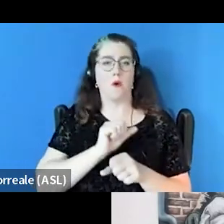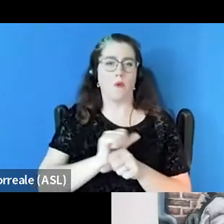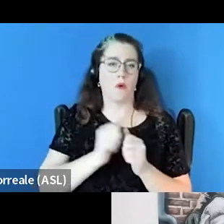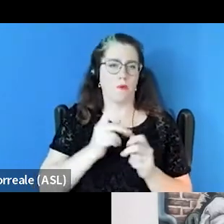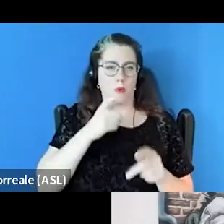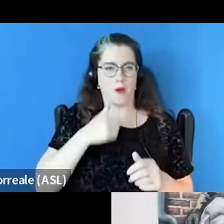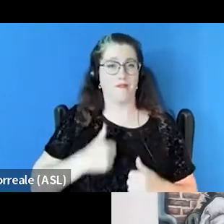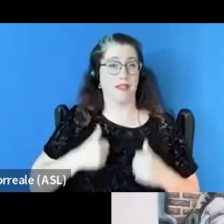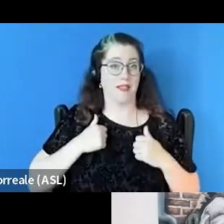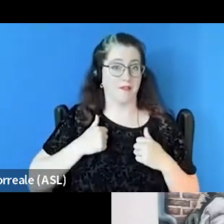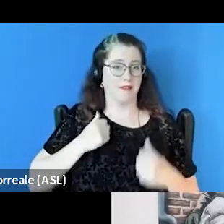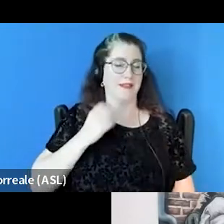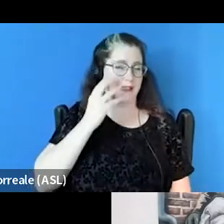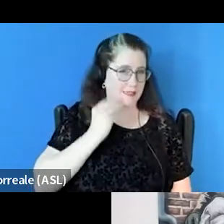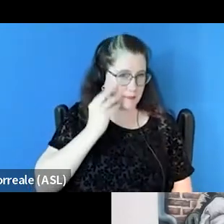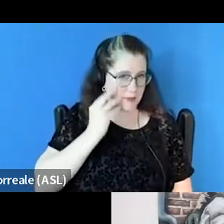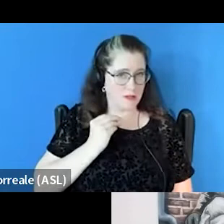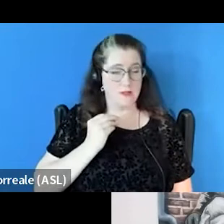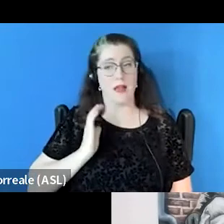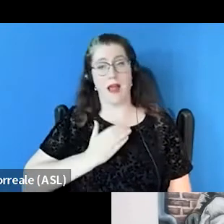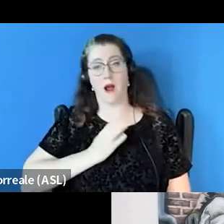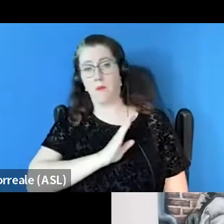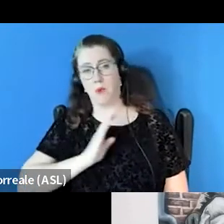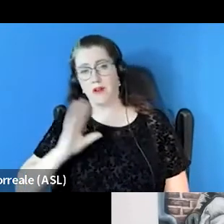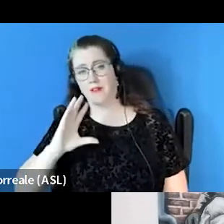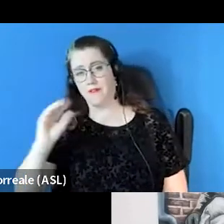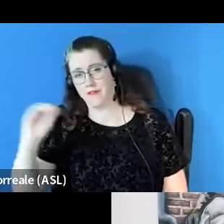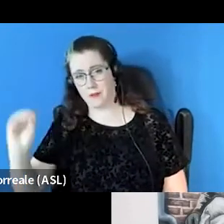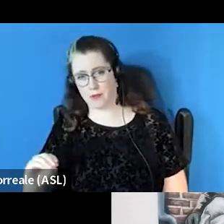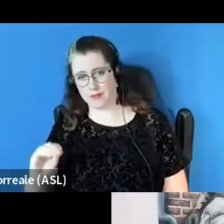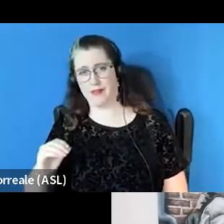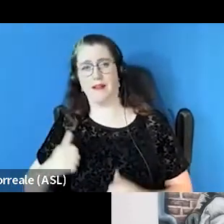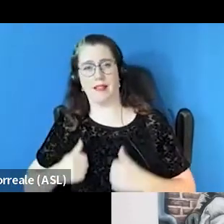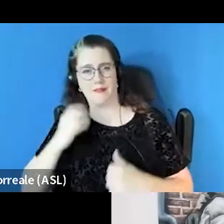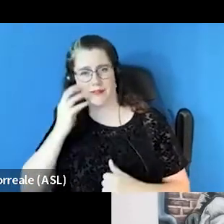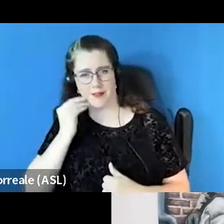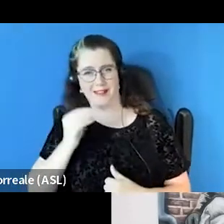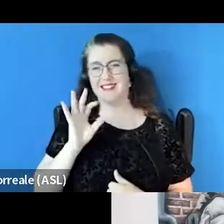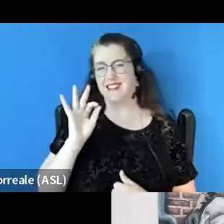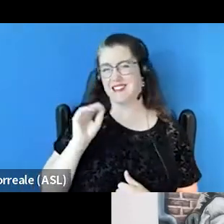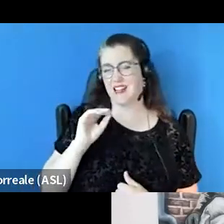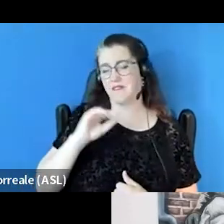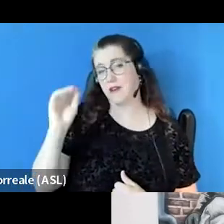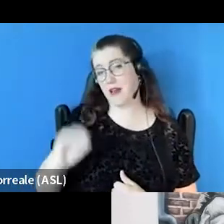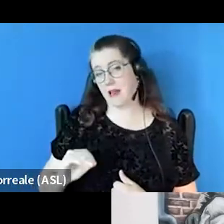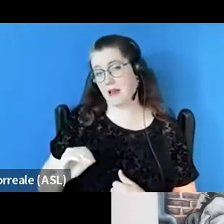Our board is 50% people with lived experience. Our staff is about 90% and we believe